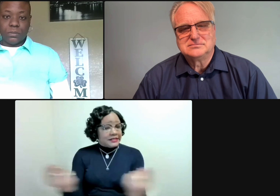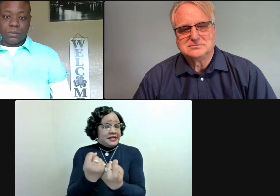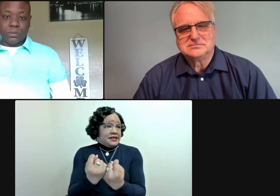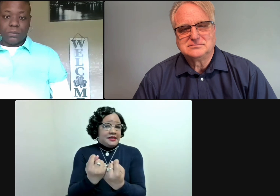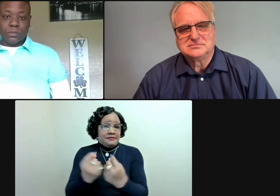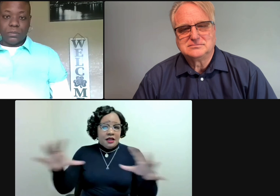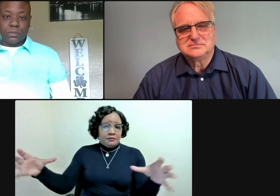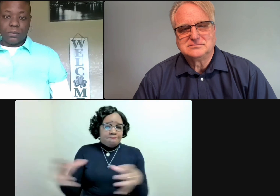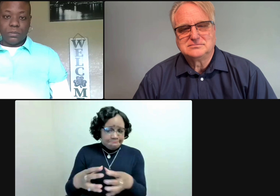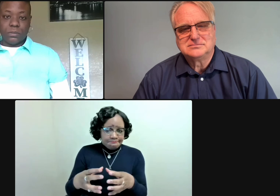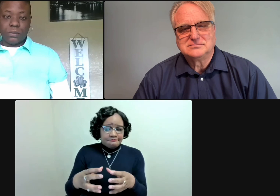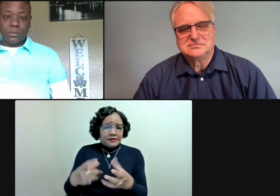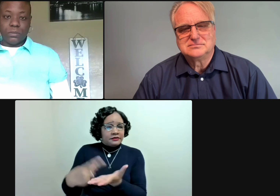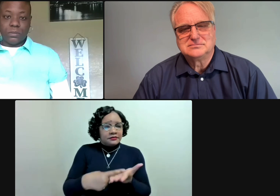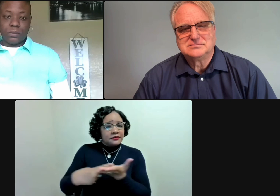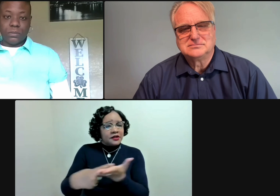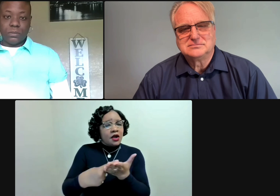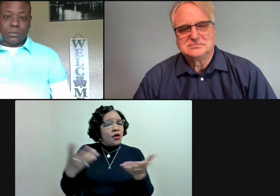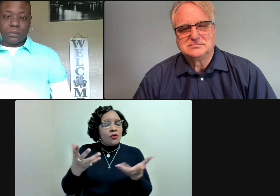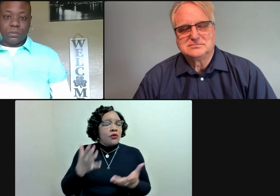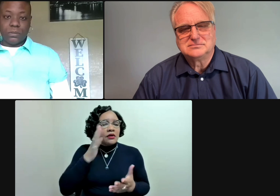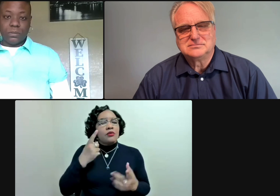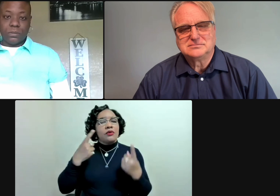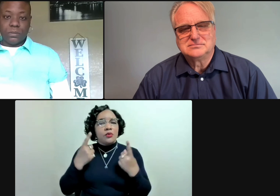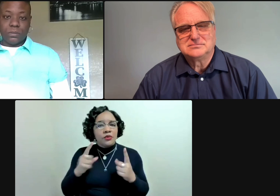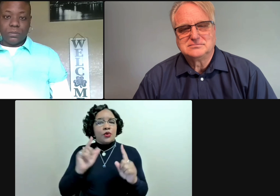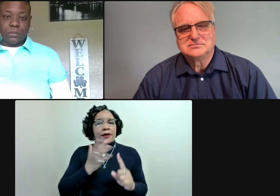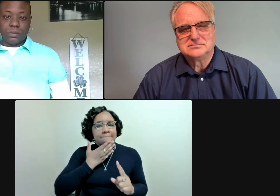is that working collaboratively as interpreters with the deaf